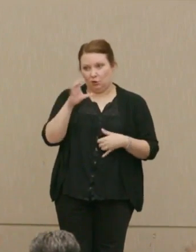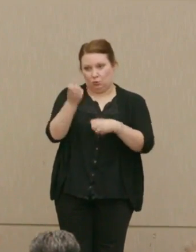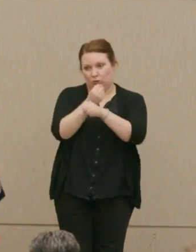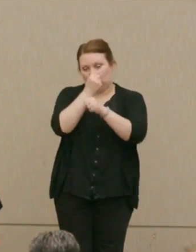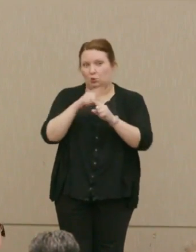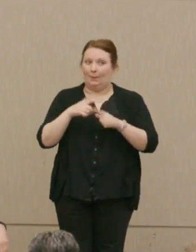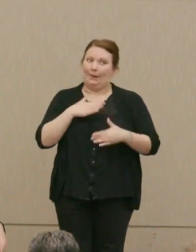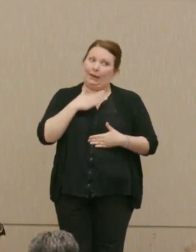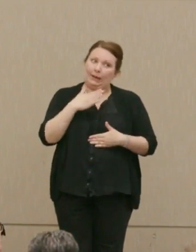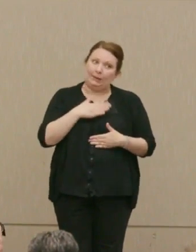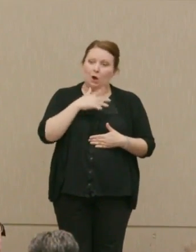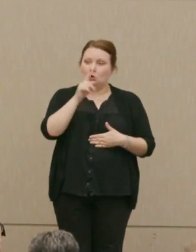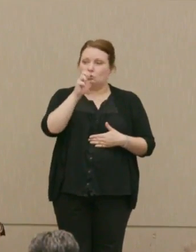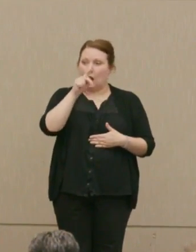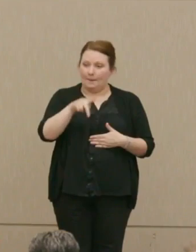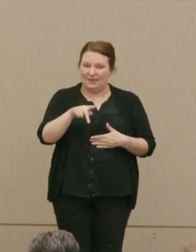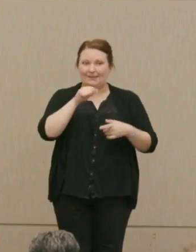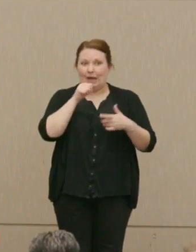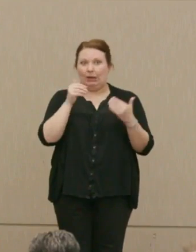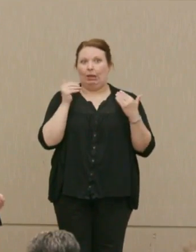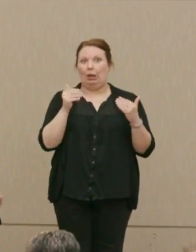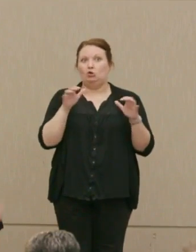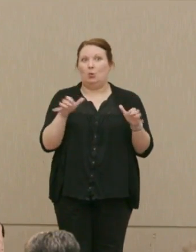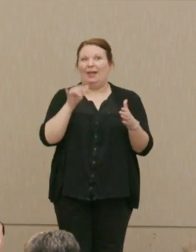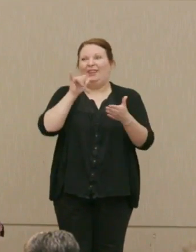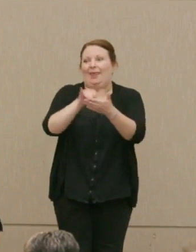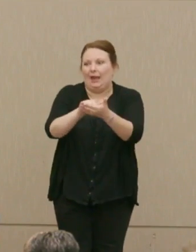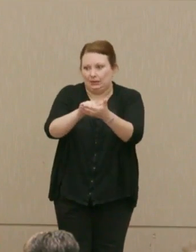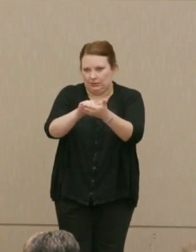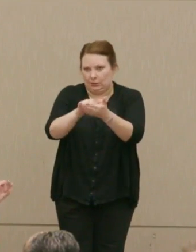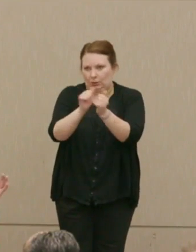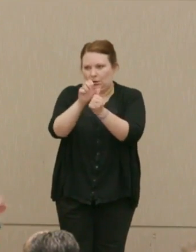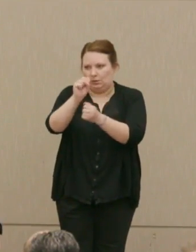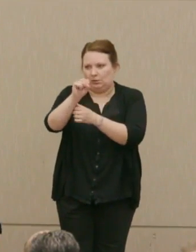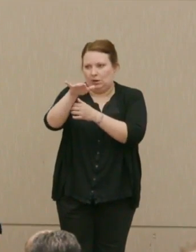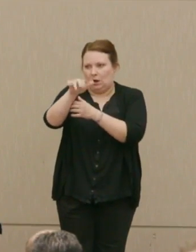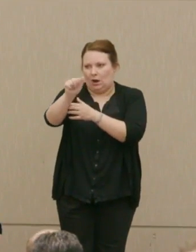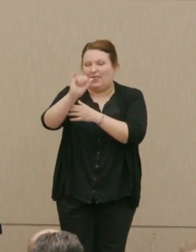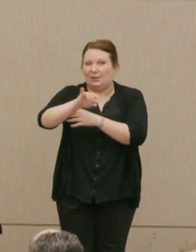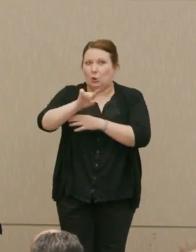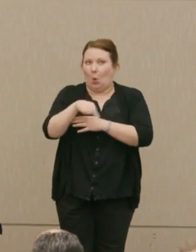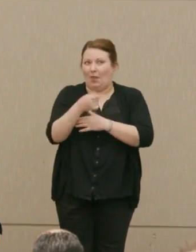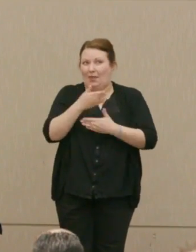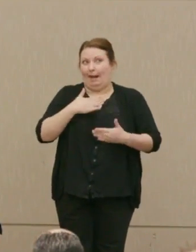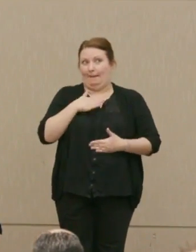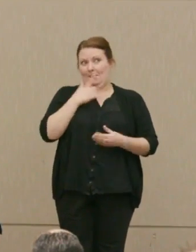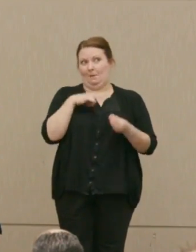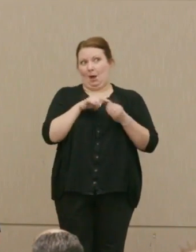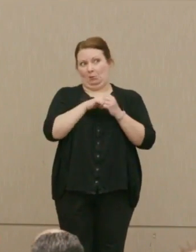So I'm glad that Trump isn't doing that. Close to the only thing I'm glad about.